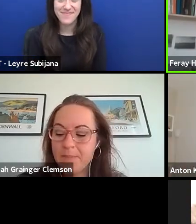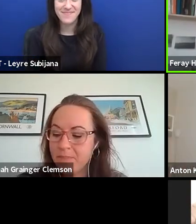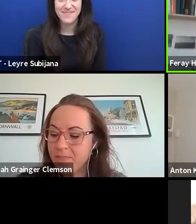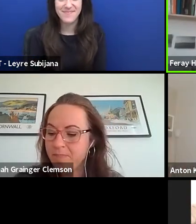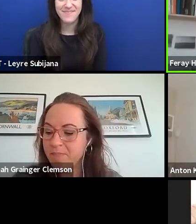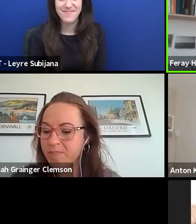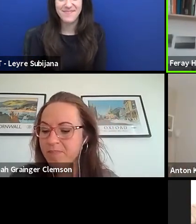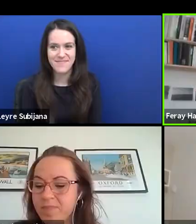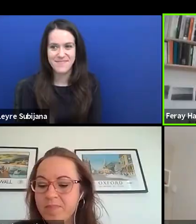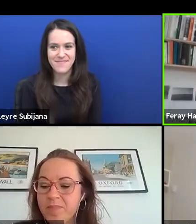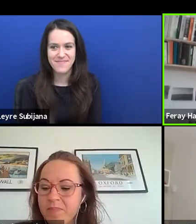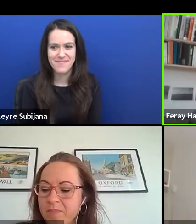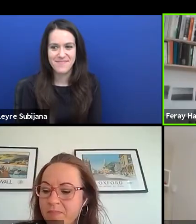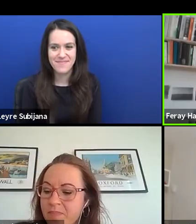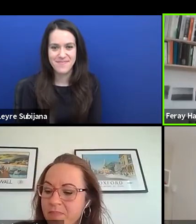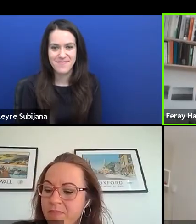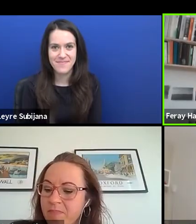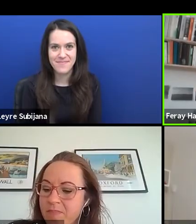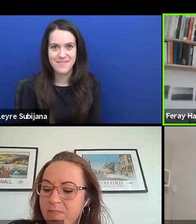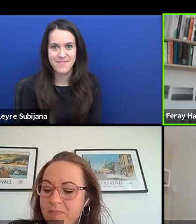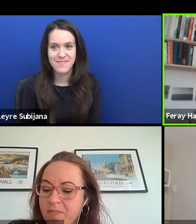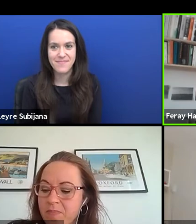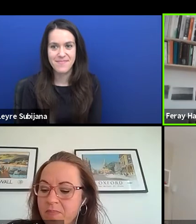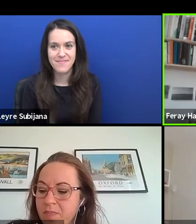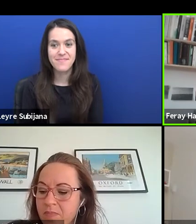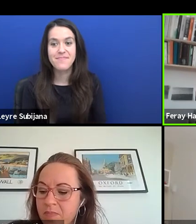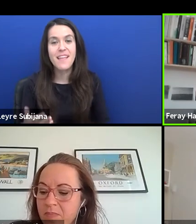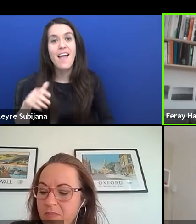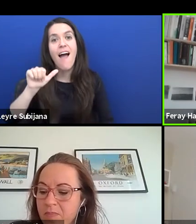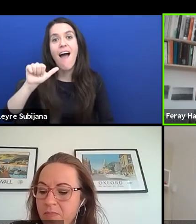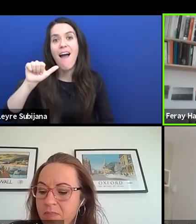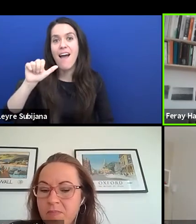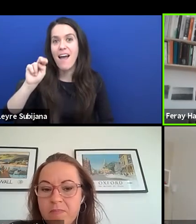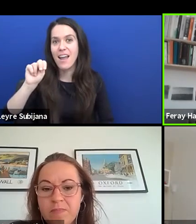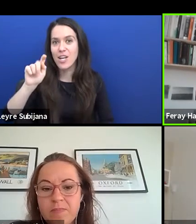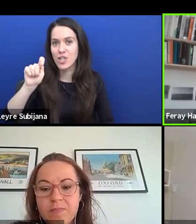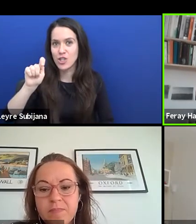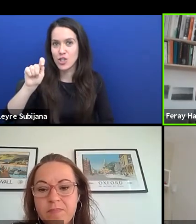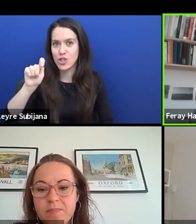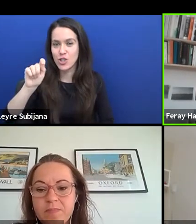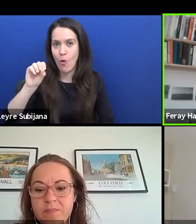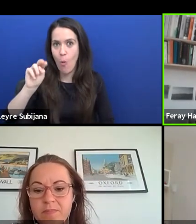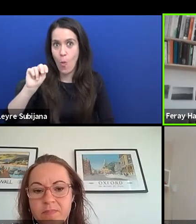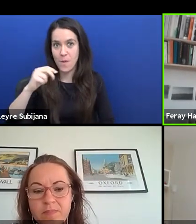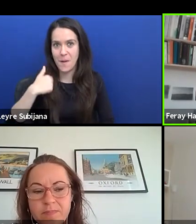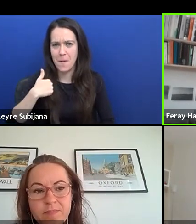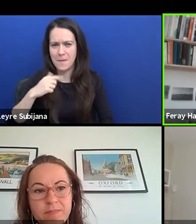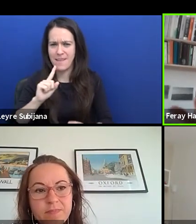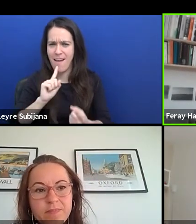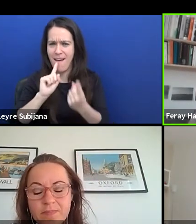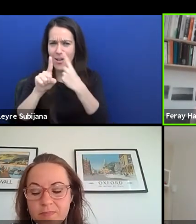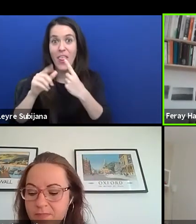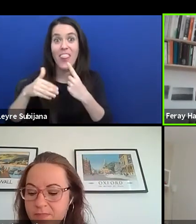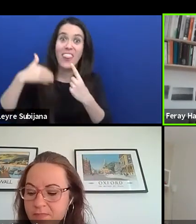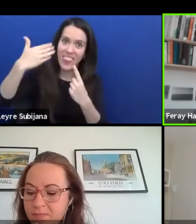Yeah, Anton, I just wanted to answer you and then hand over to Hannah who wanted to comment,